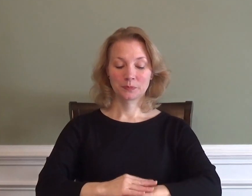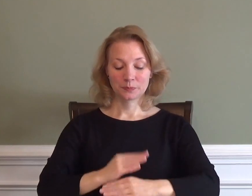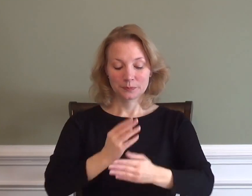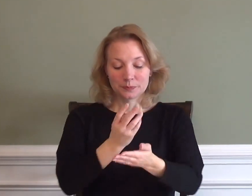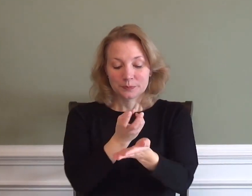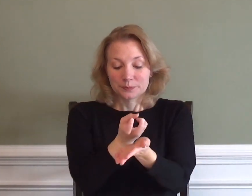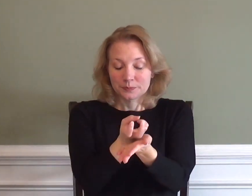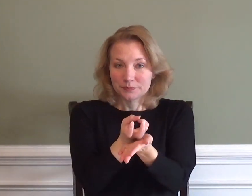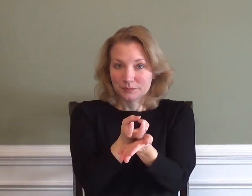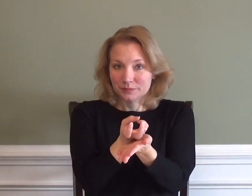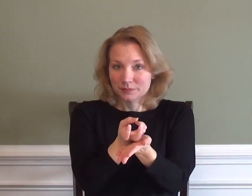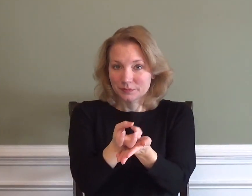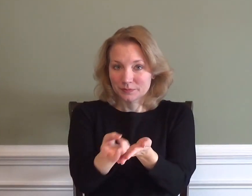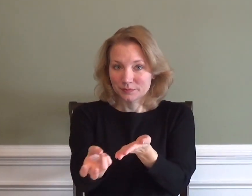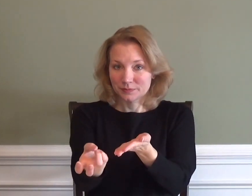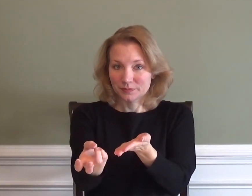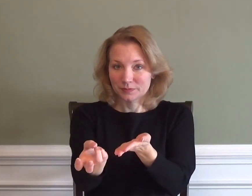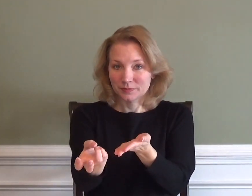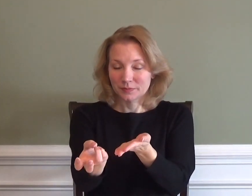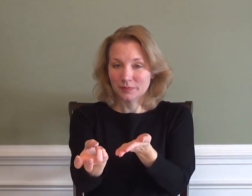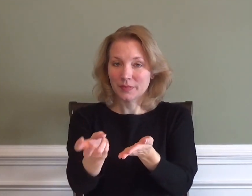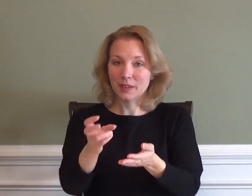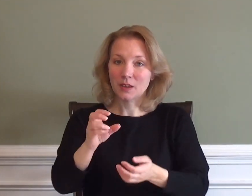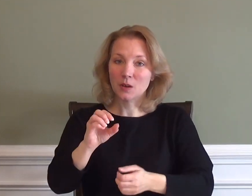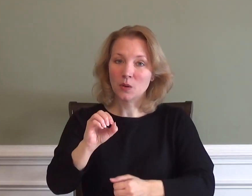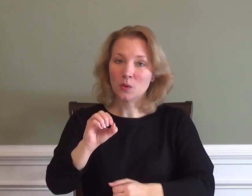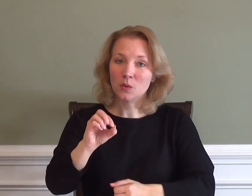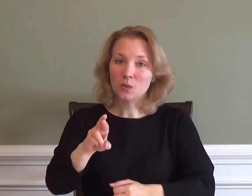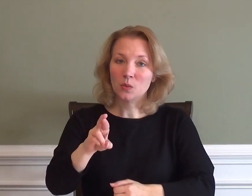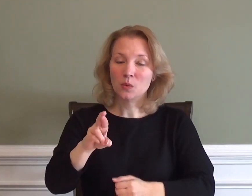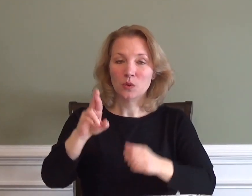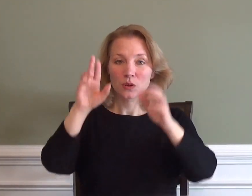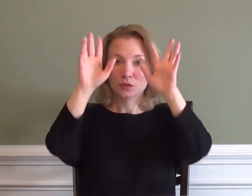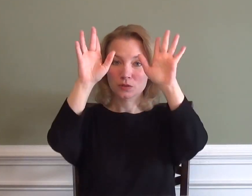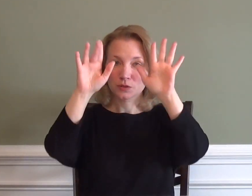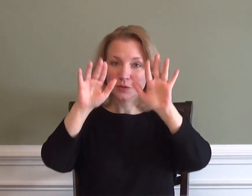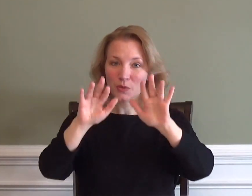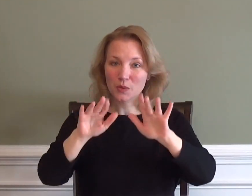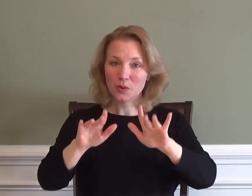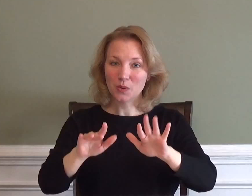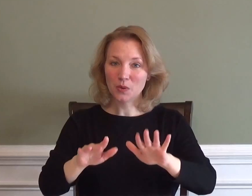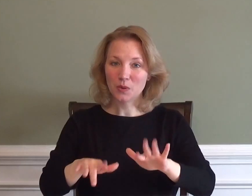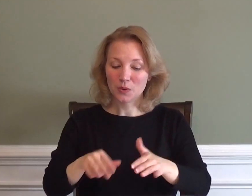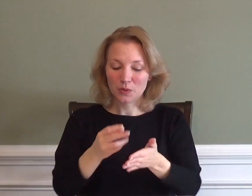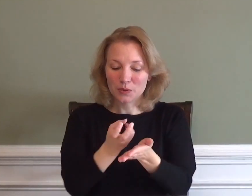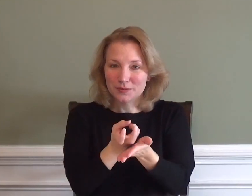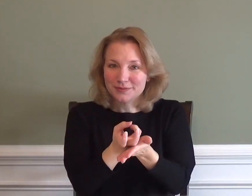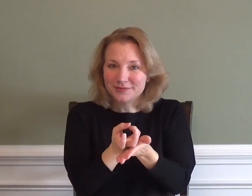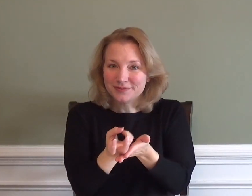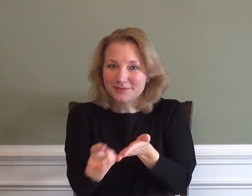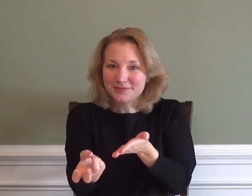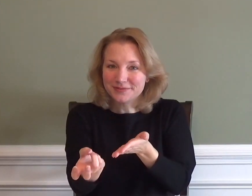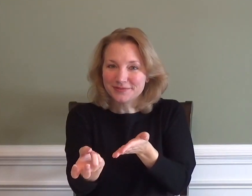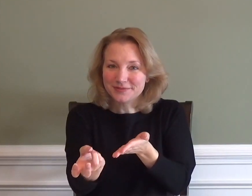SLED